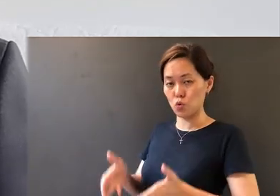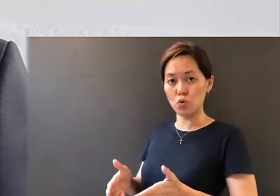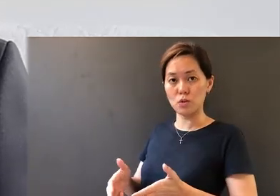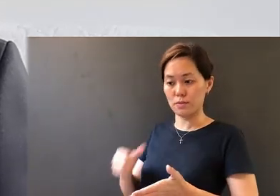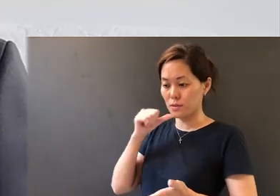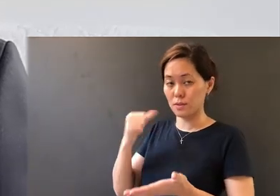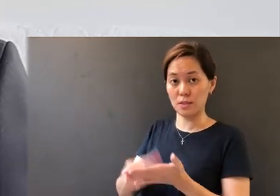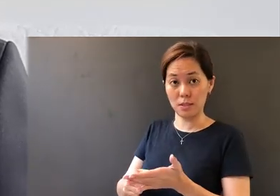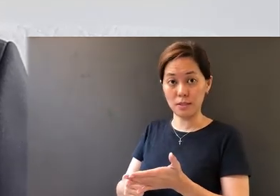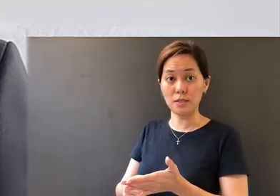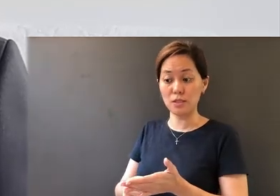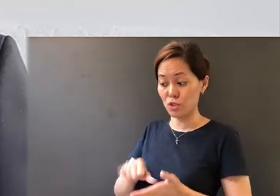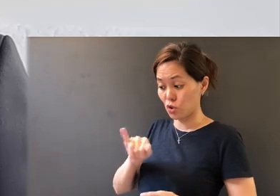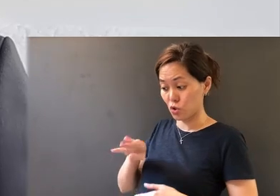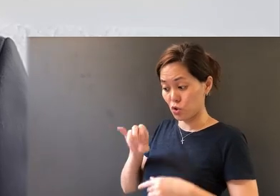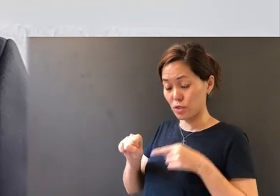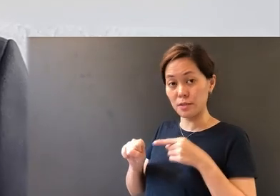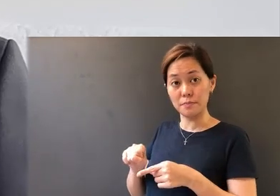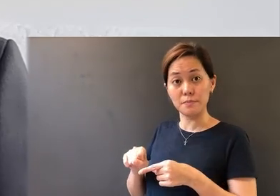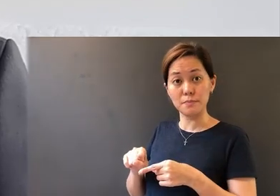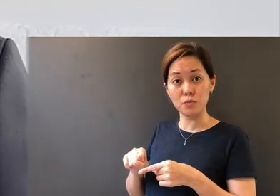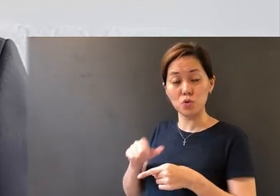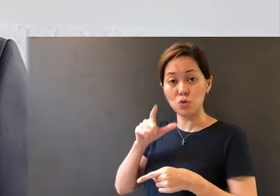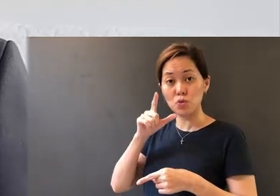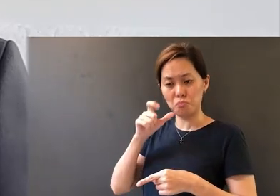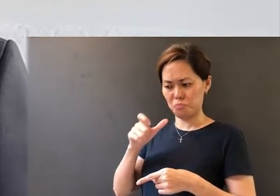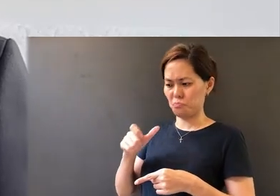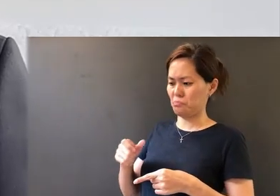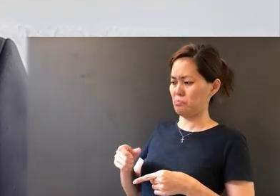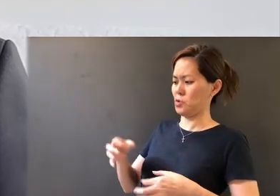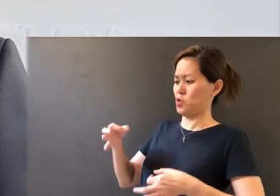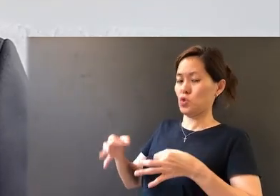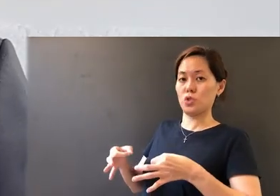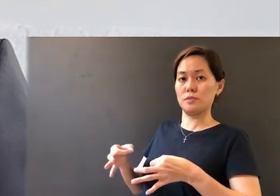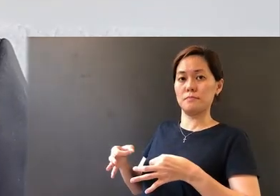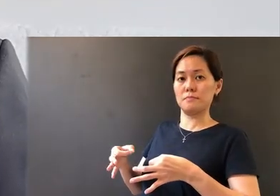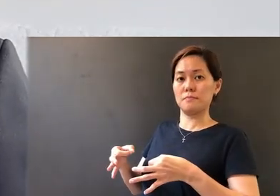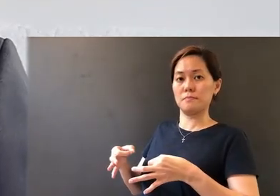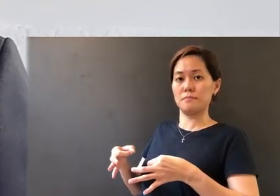disciple of Jesus. He is James the Just, the half-brother